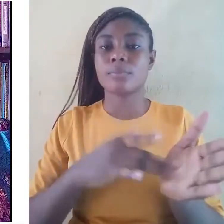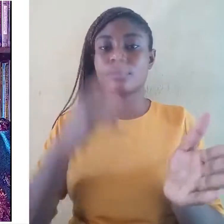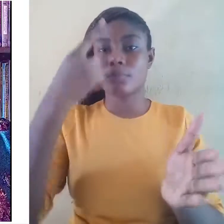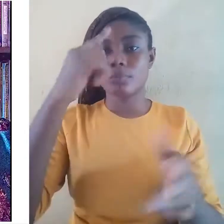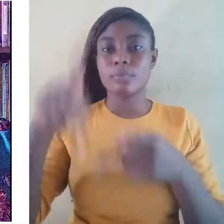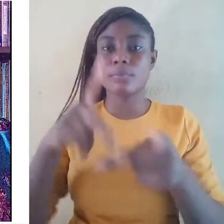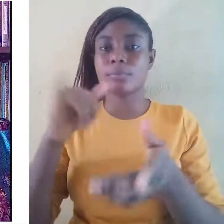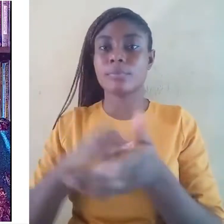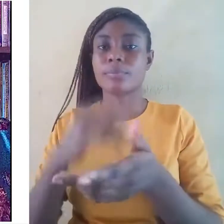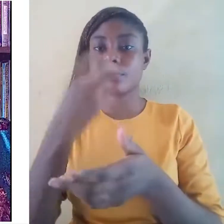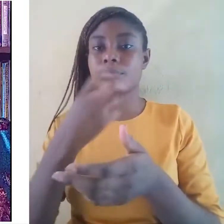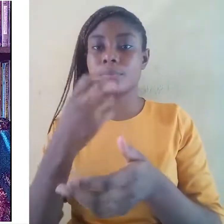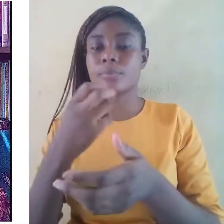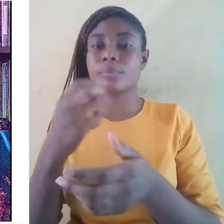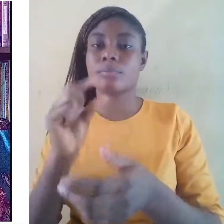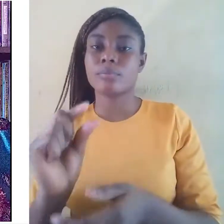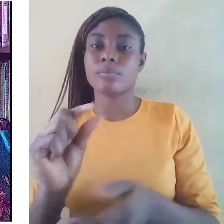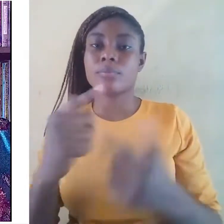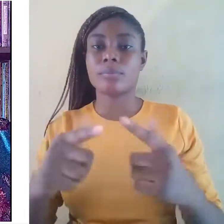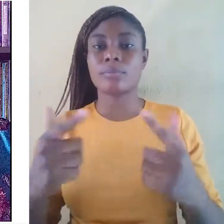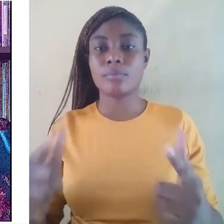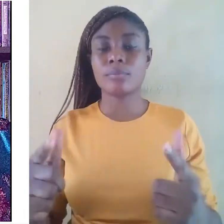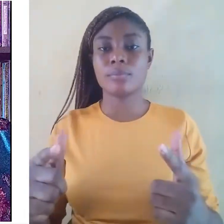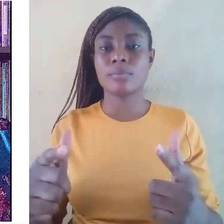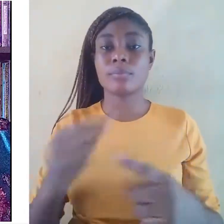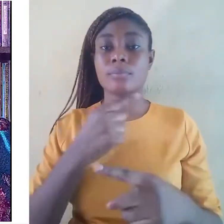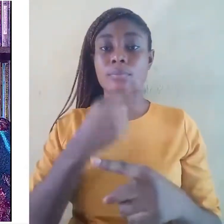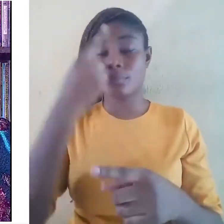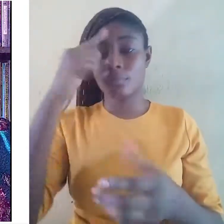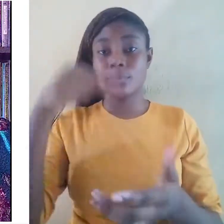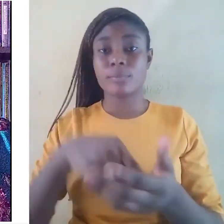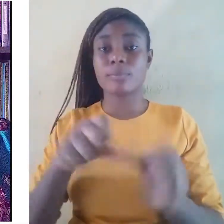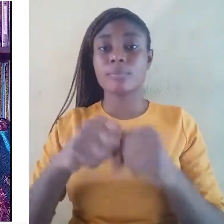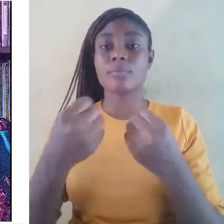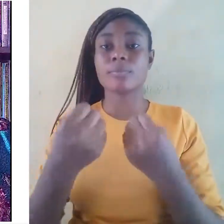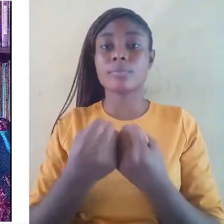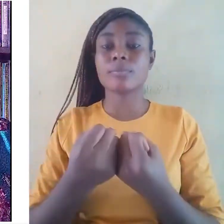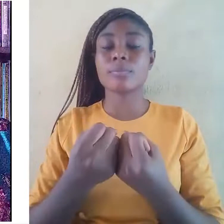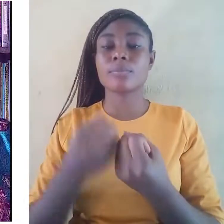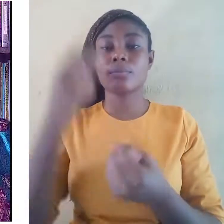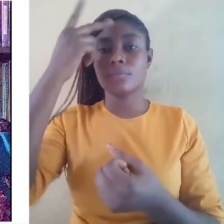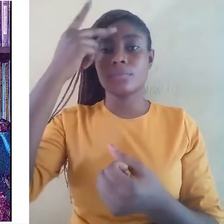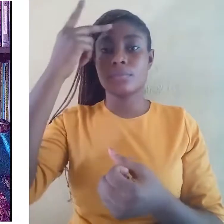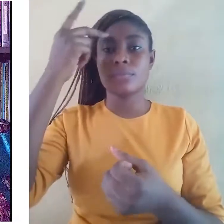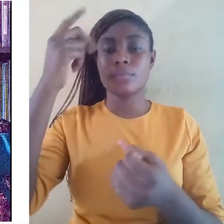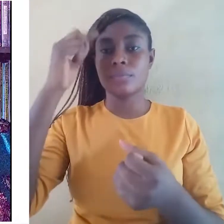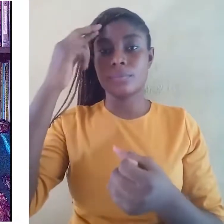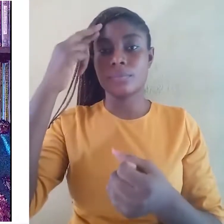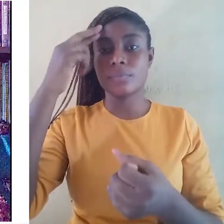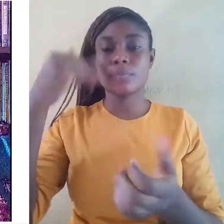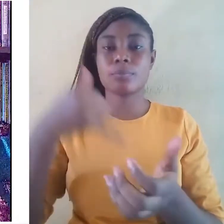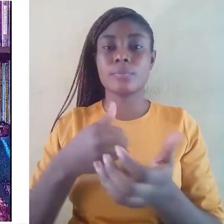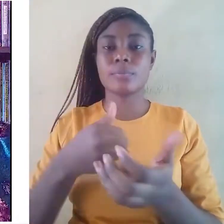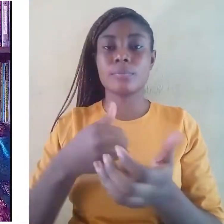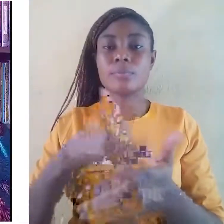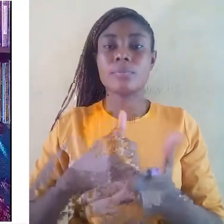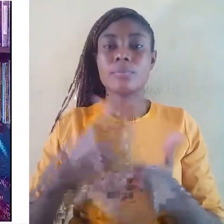For sociopolitical reasons, this sometimes creates language oppression and shift, which